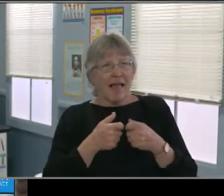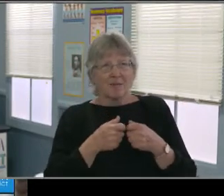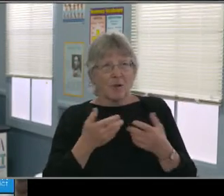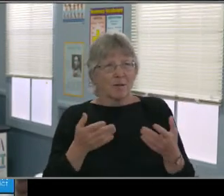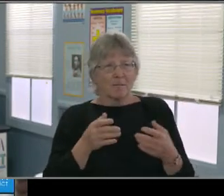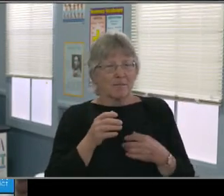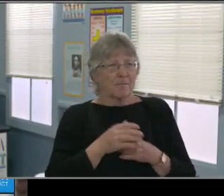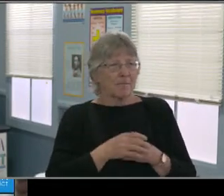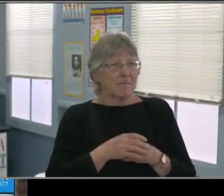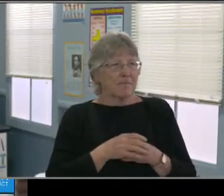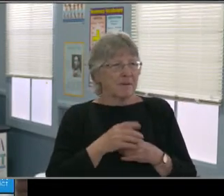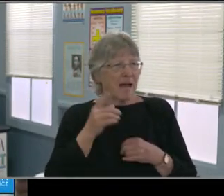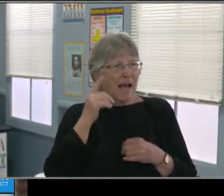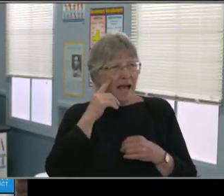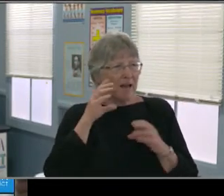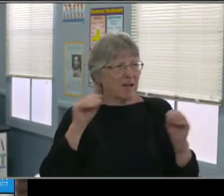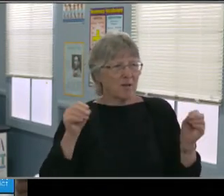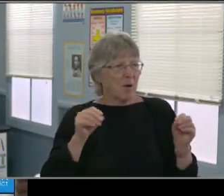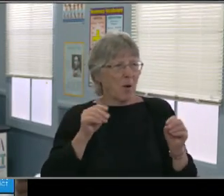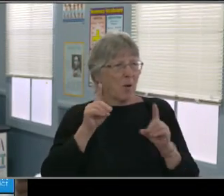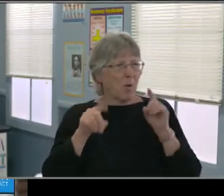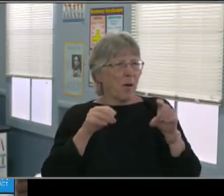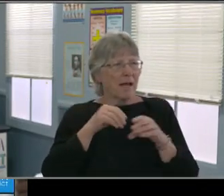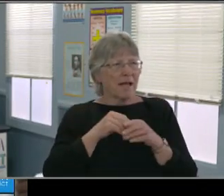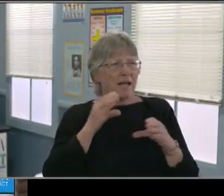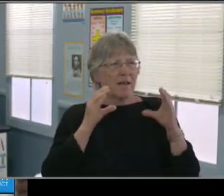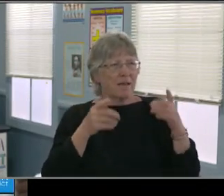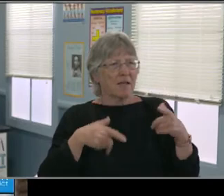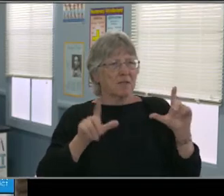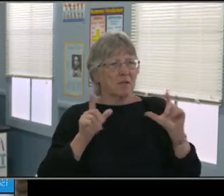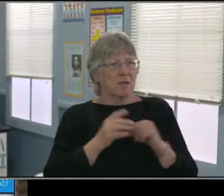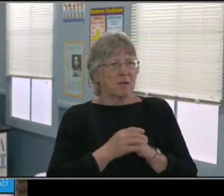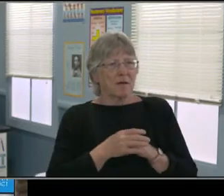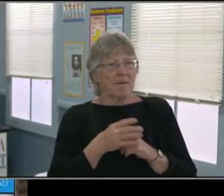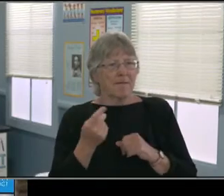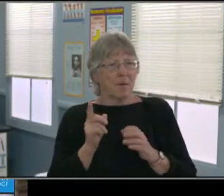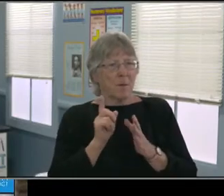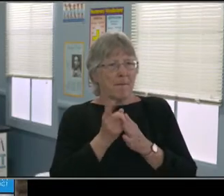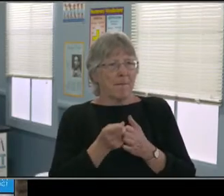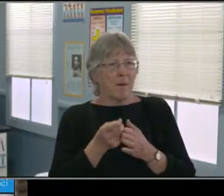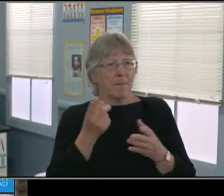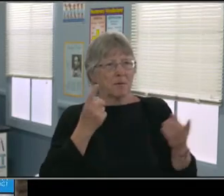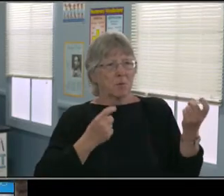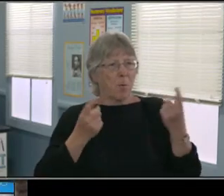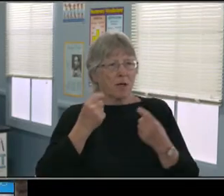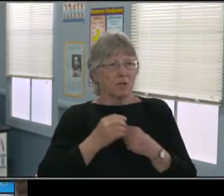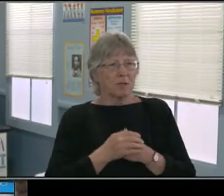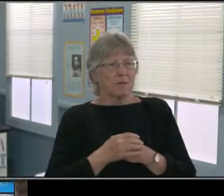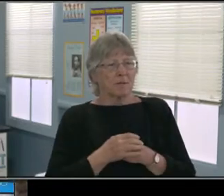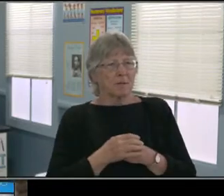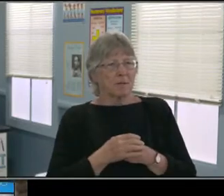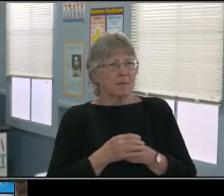to finish December strong and try to come up with a plan for January, whatever that means for all of us